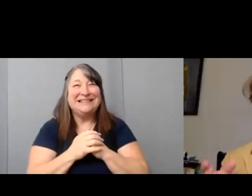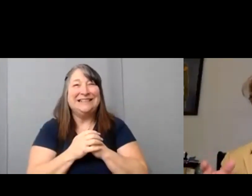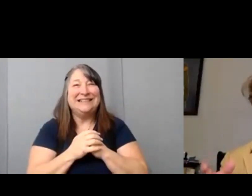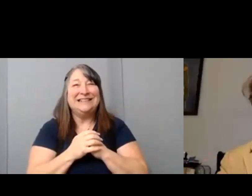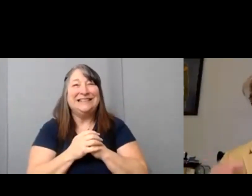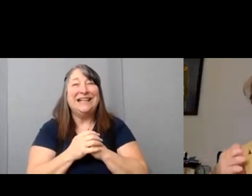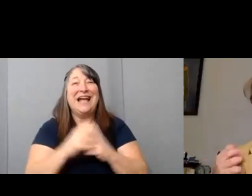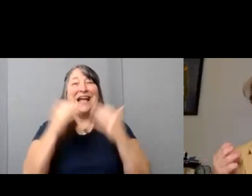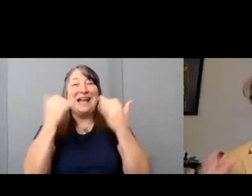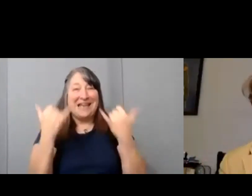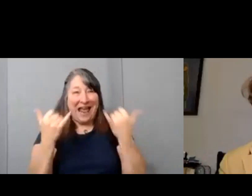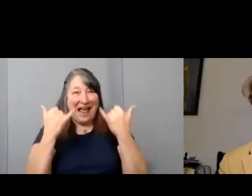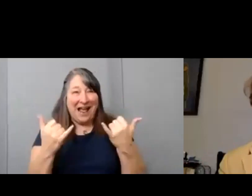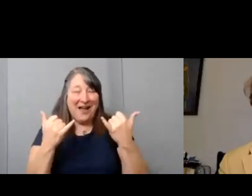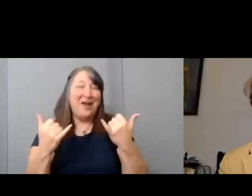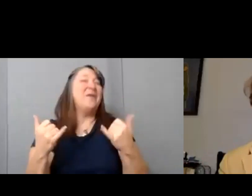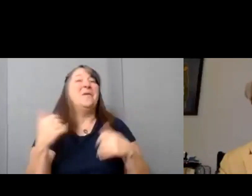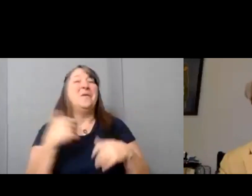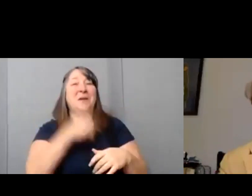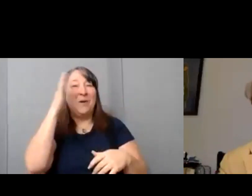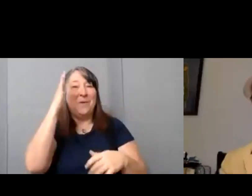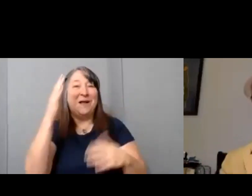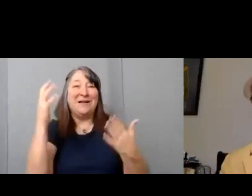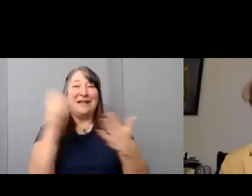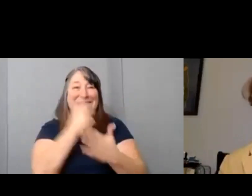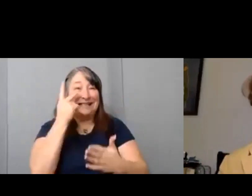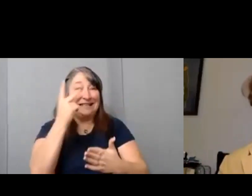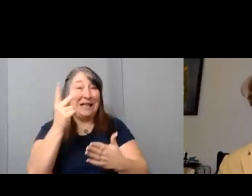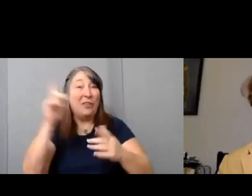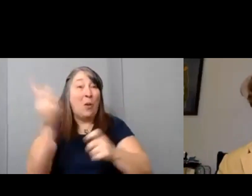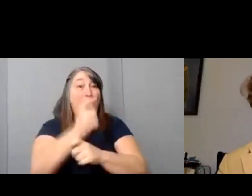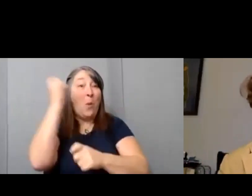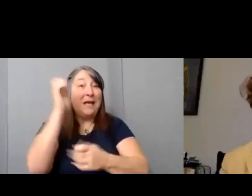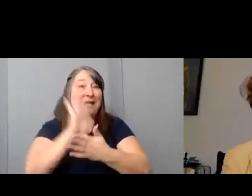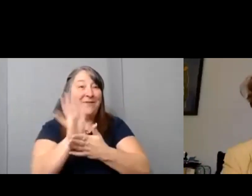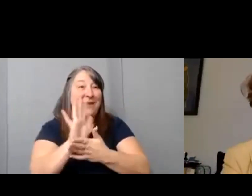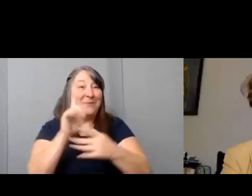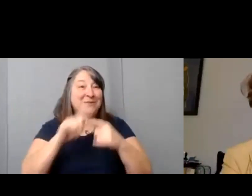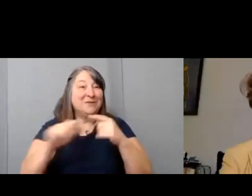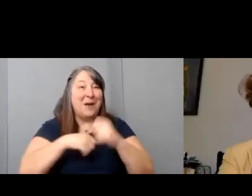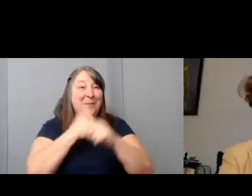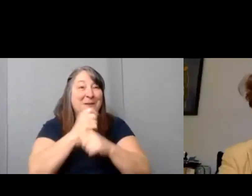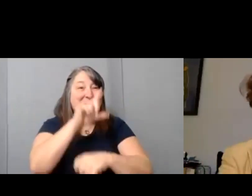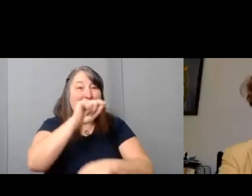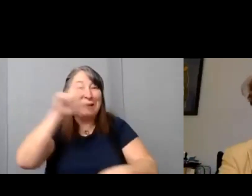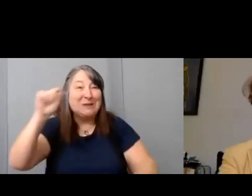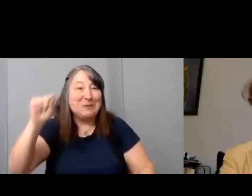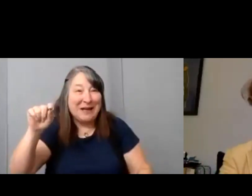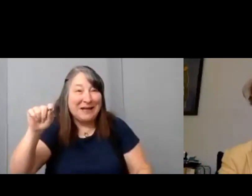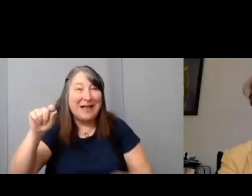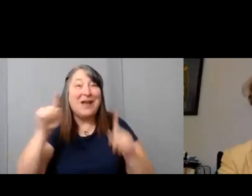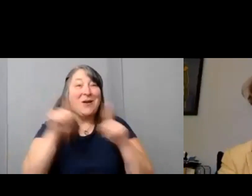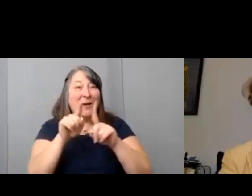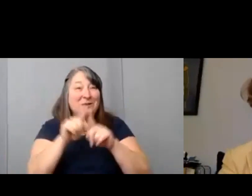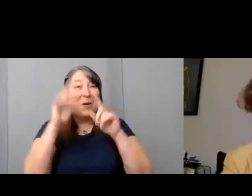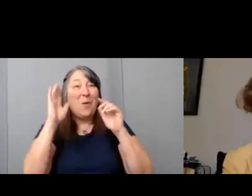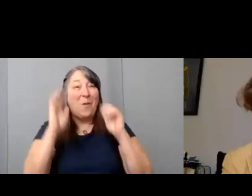we're going to get to see our winning films from 2020. And we are also going to get to hear from those winning filmmakers